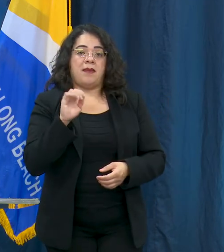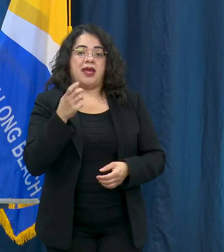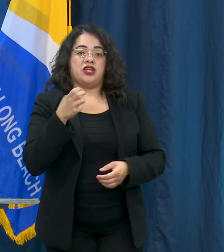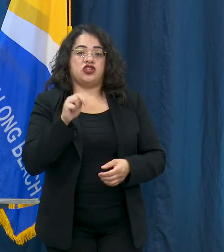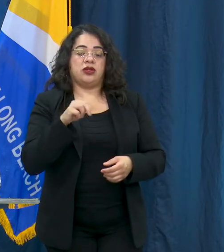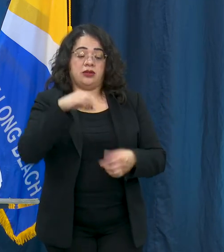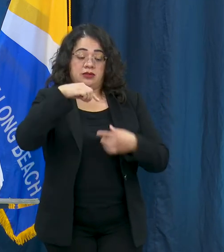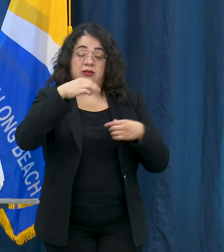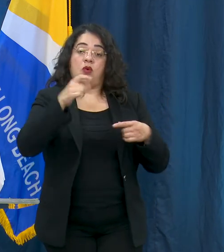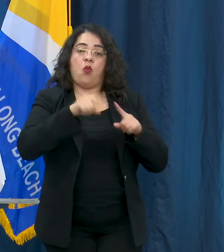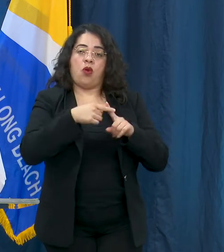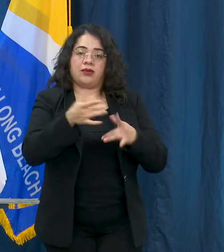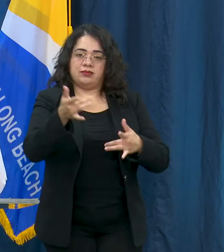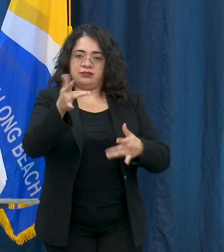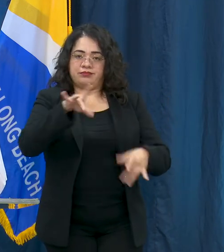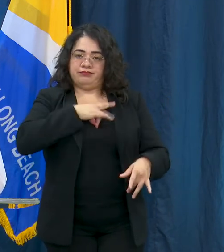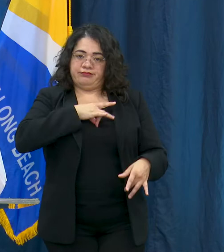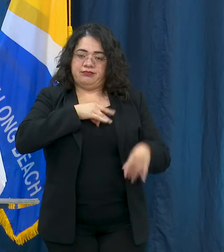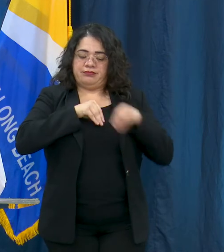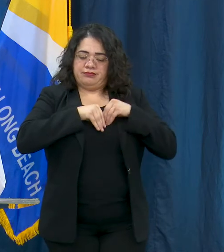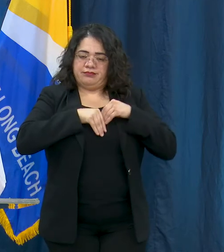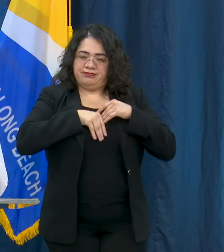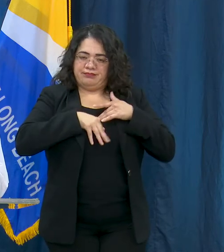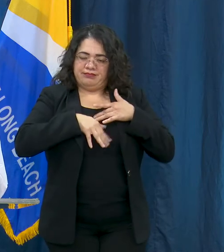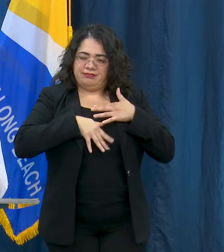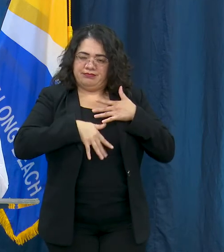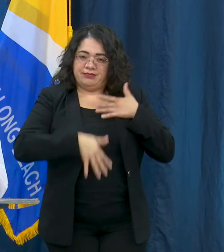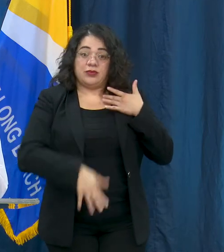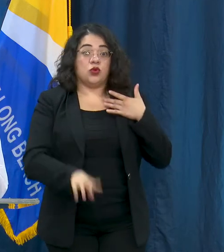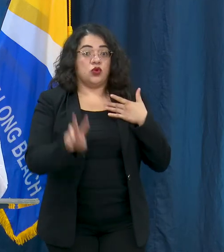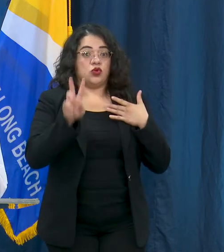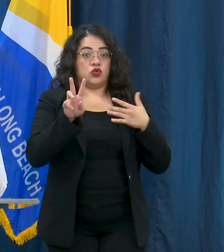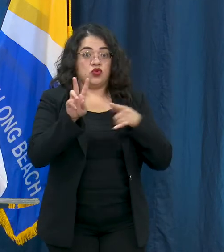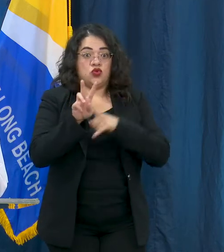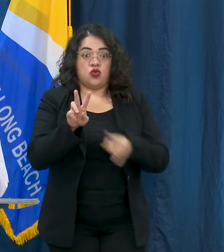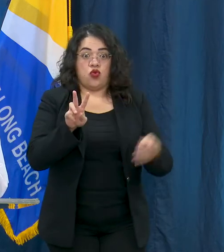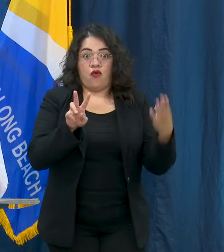symptoms and so you have to wait that time period and then